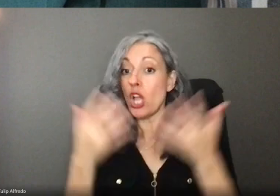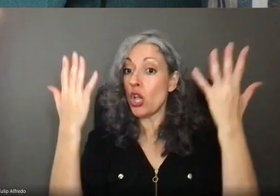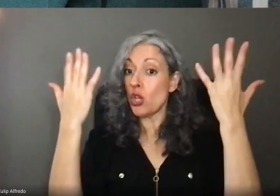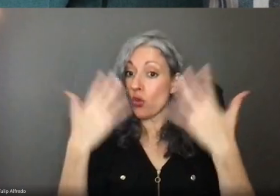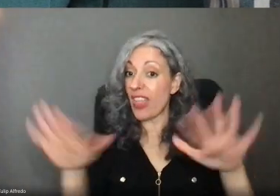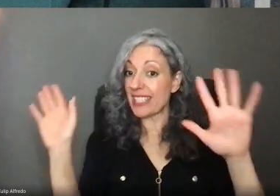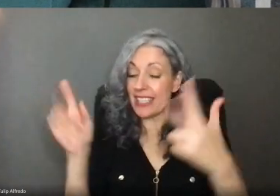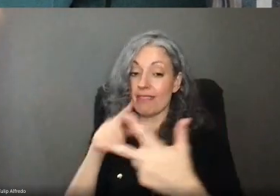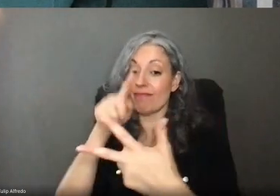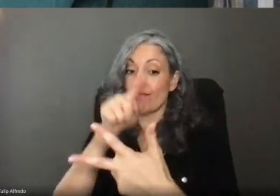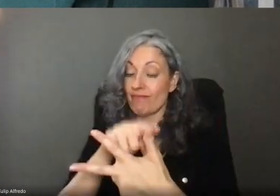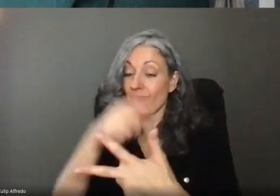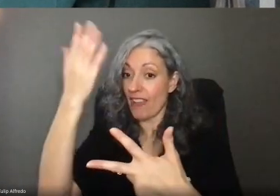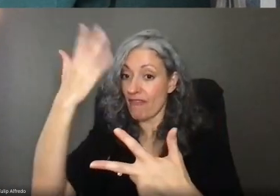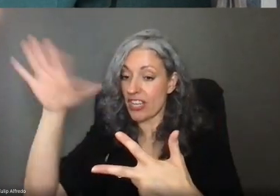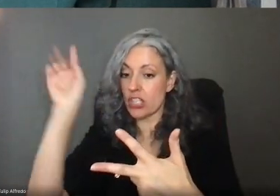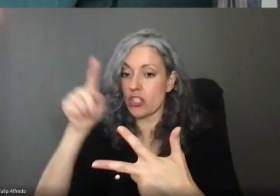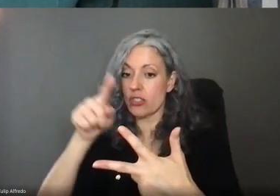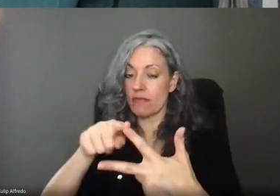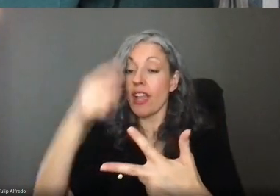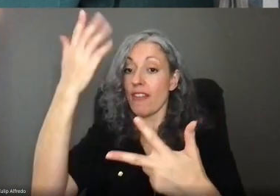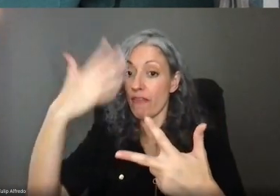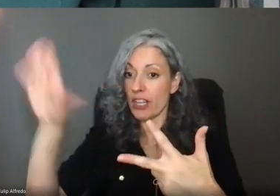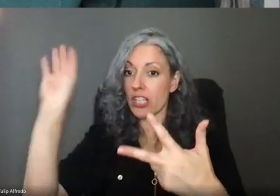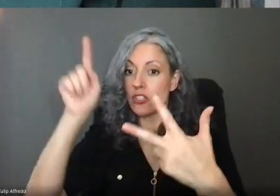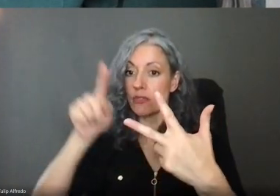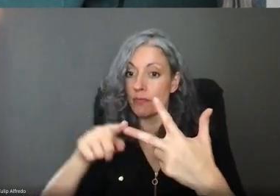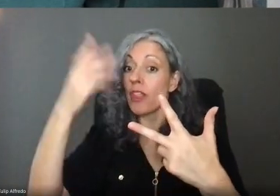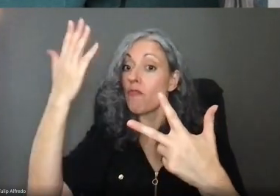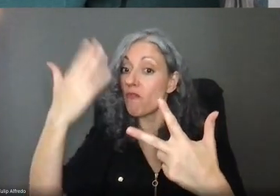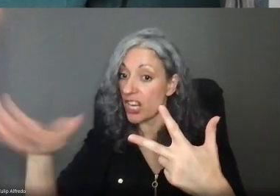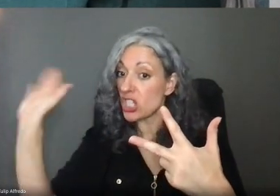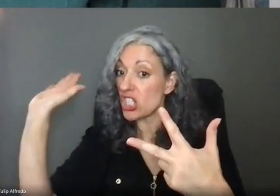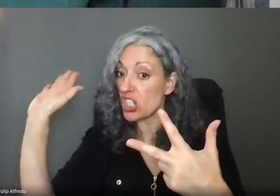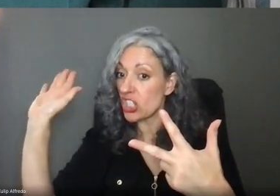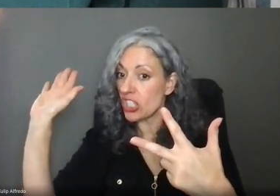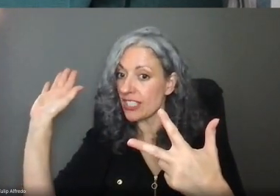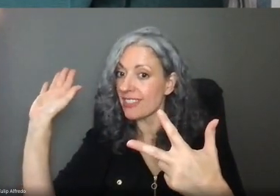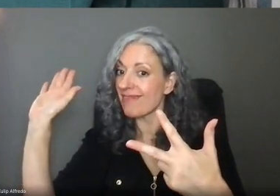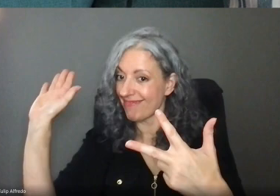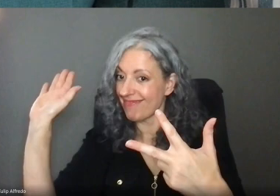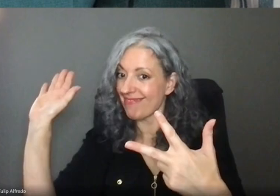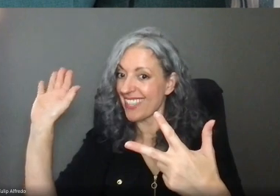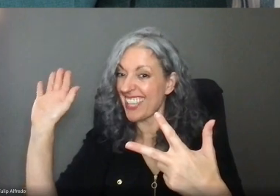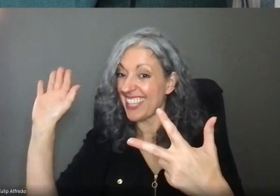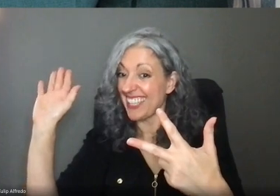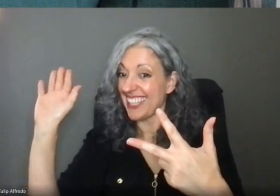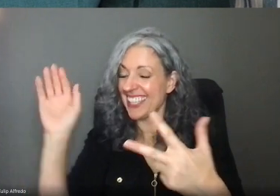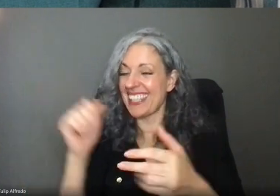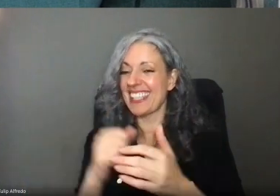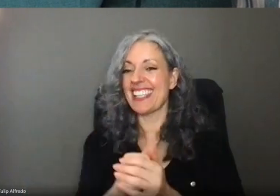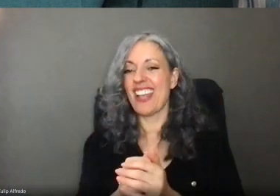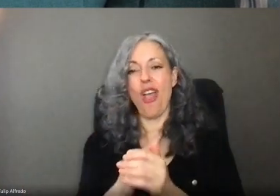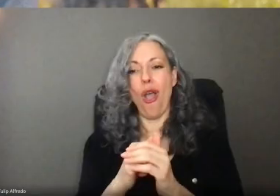You notified your employer, gathered the information you needed to apply. You created a France online account, and finally you completed